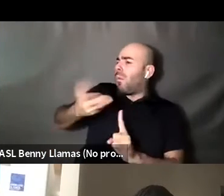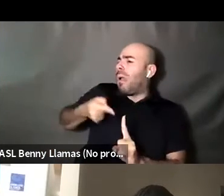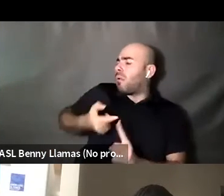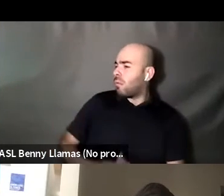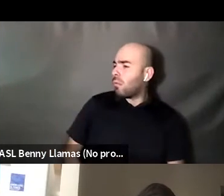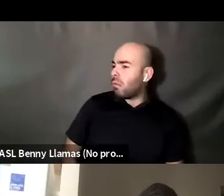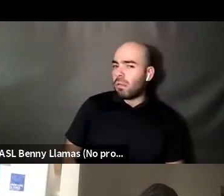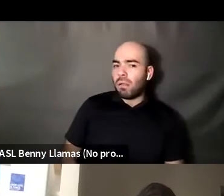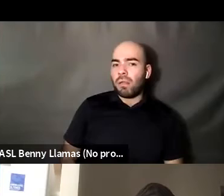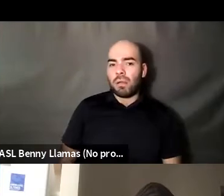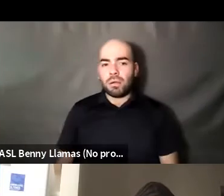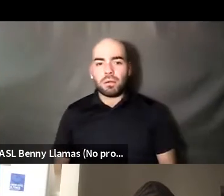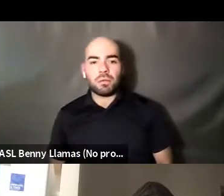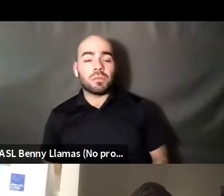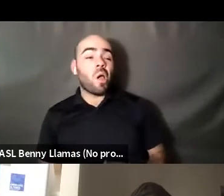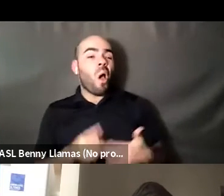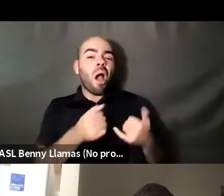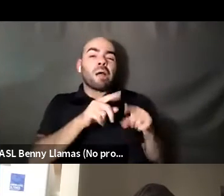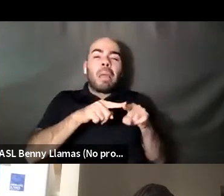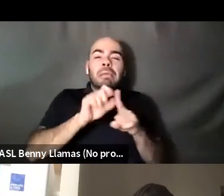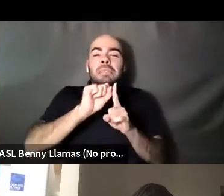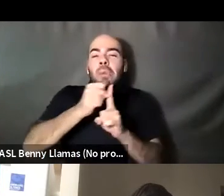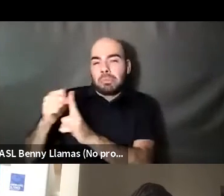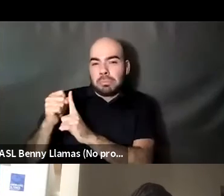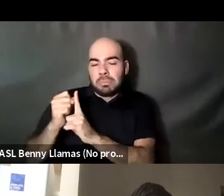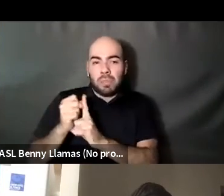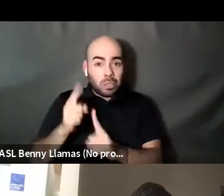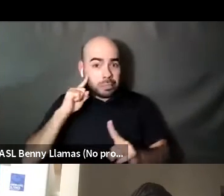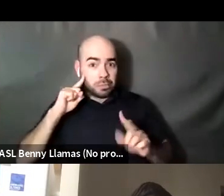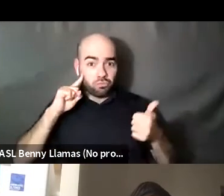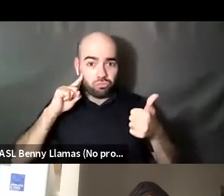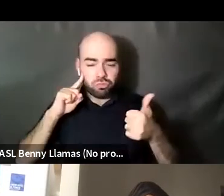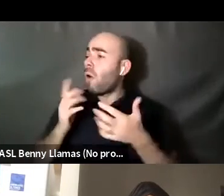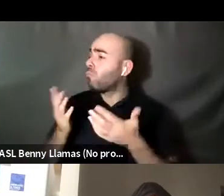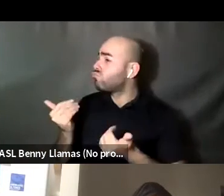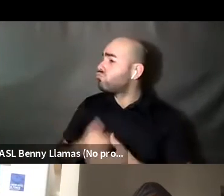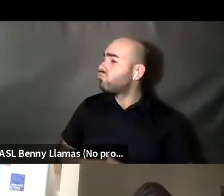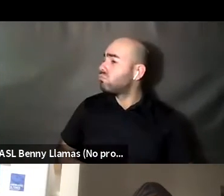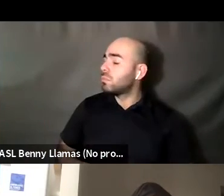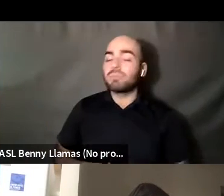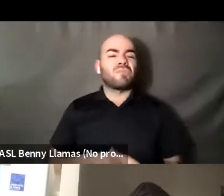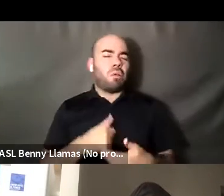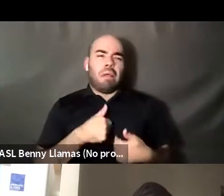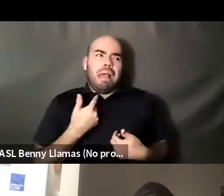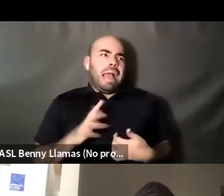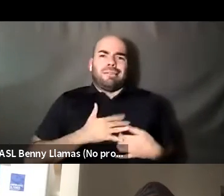Nahshon Anderson: ration when I situations, but I get you. Can you guys can hear me. Right. Yes. I've been in so many different places and situations.